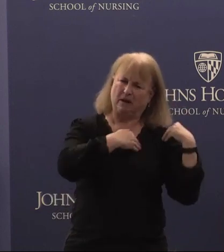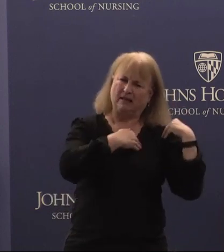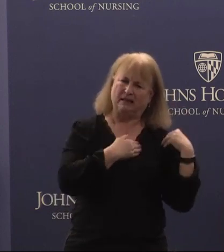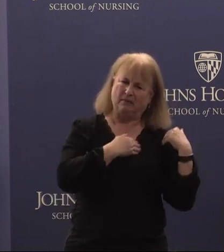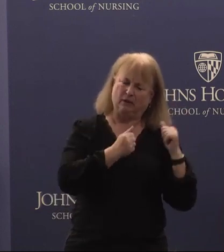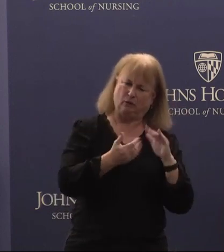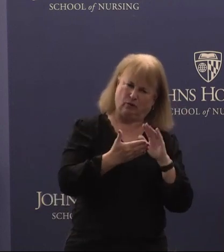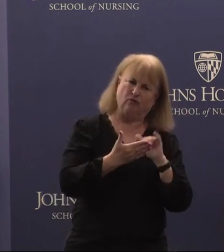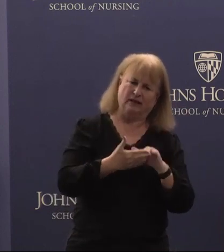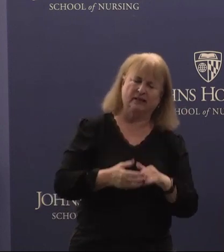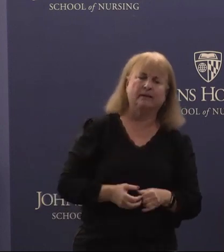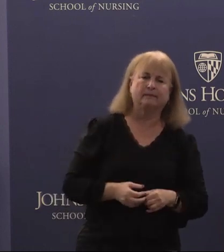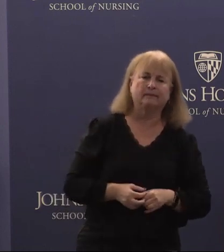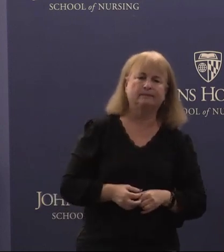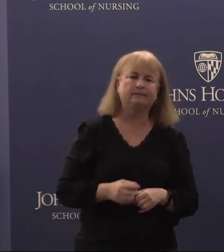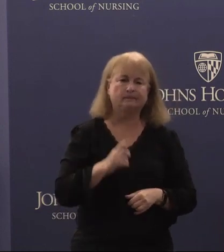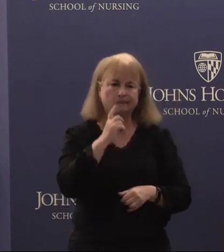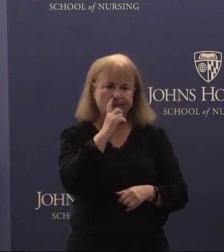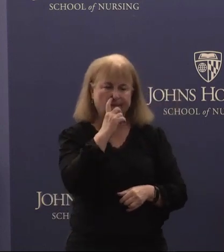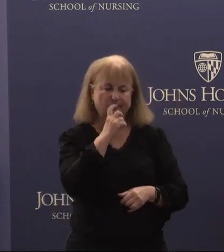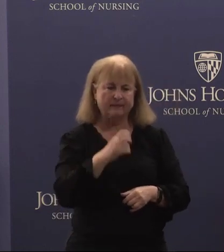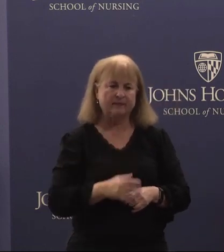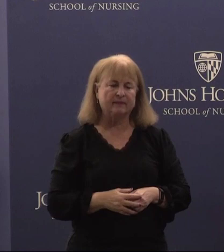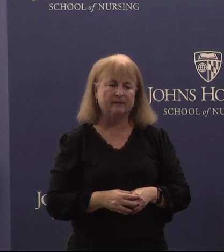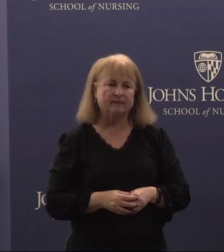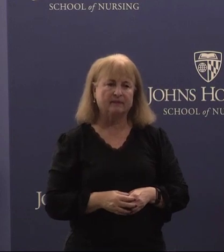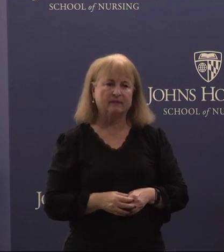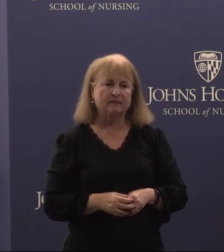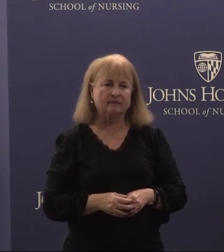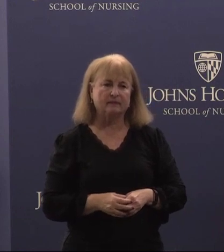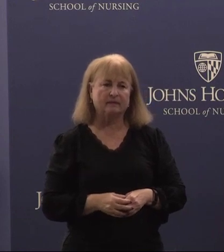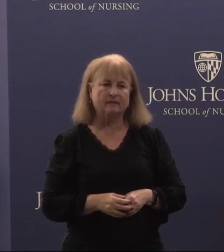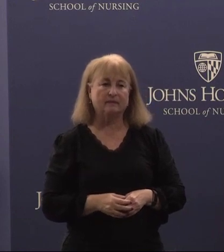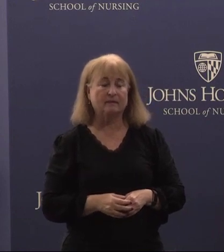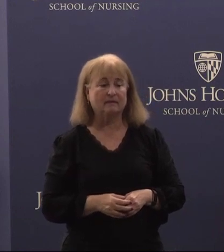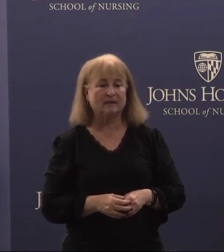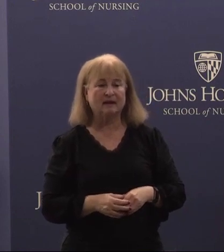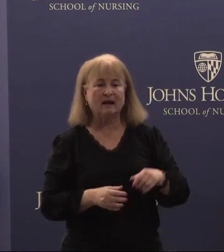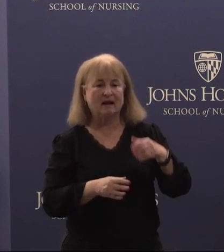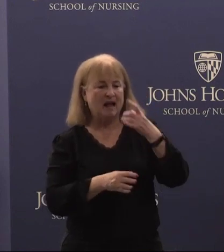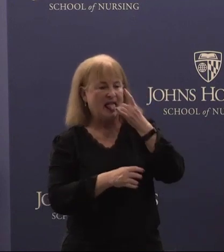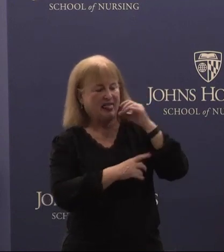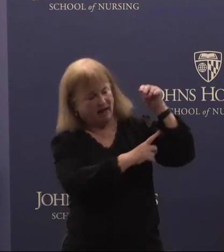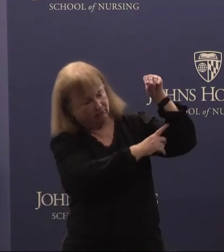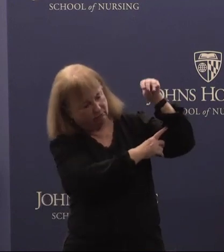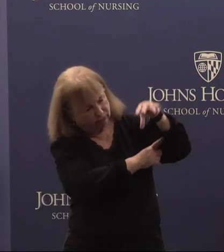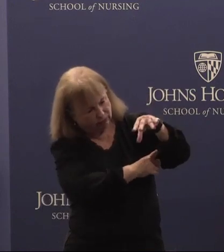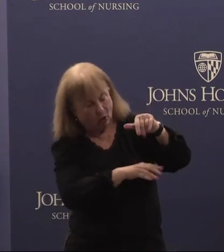them. By spotlighting the dangers a lighthouse also